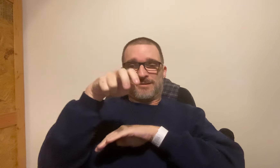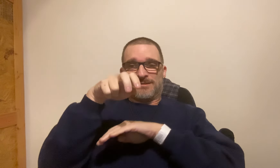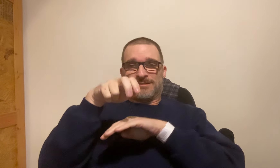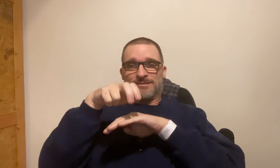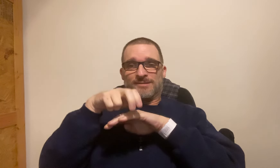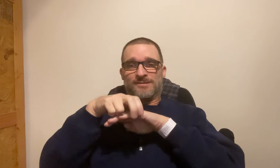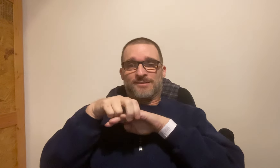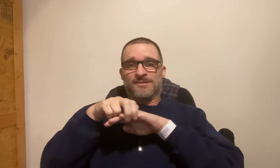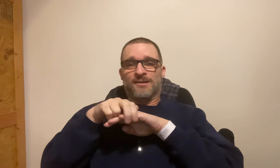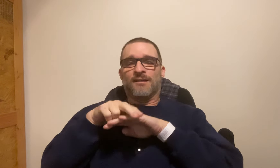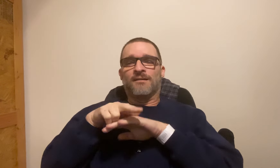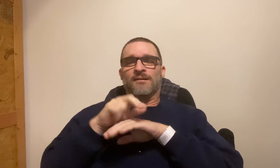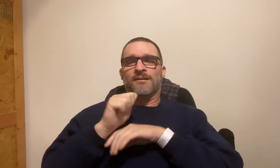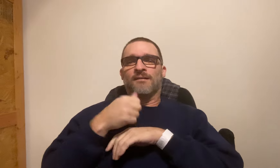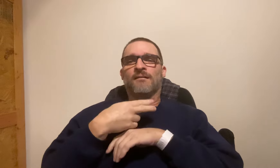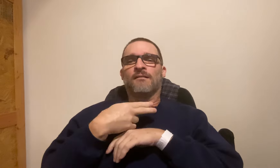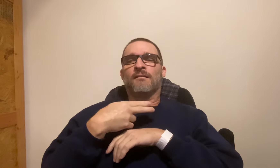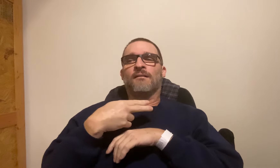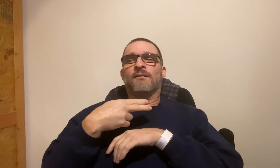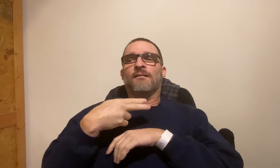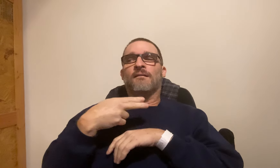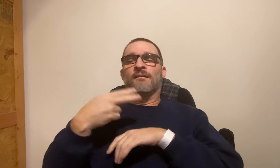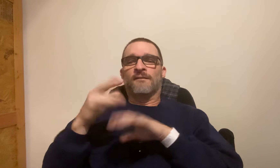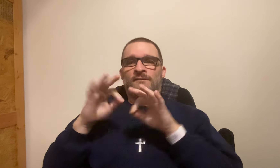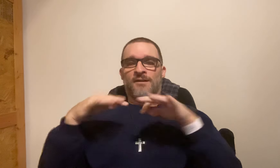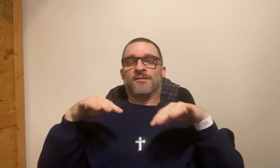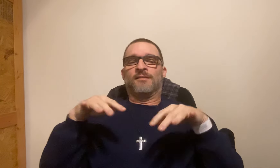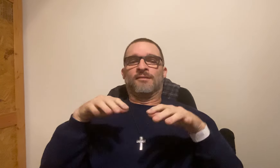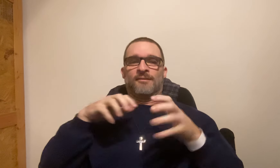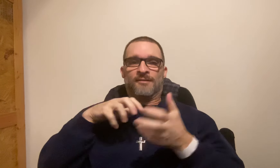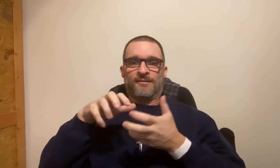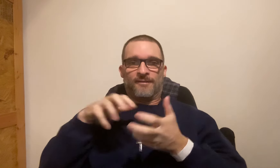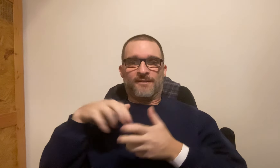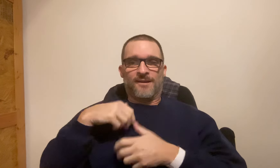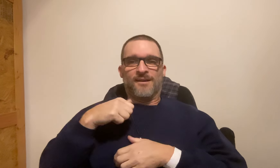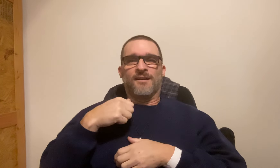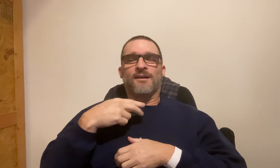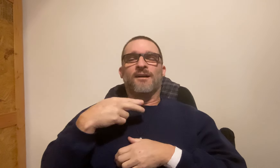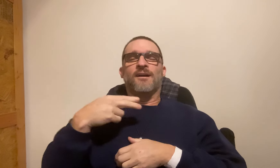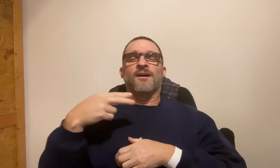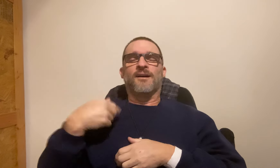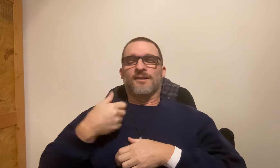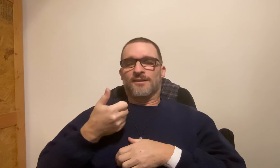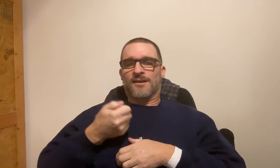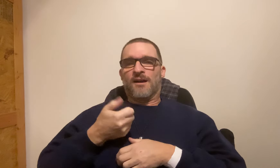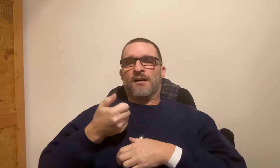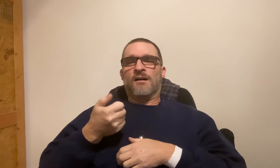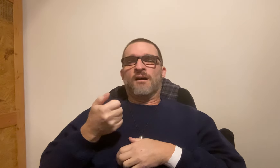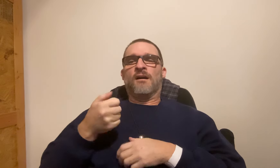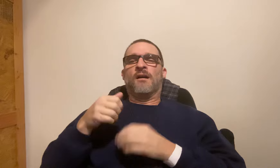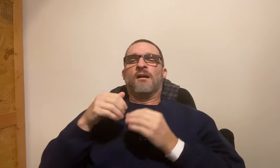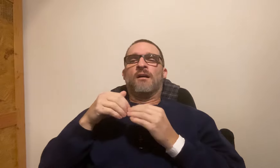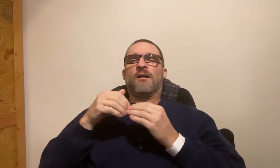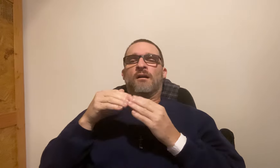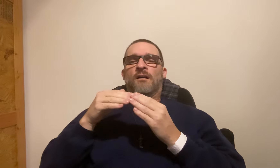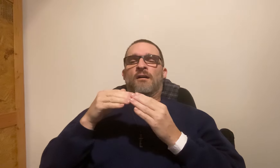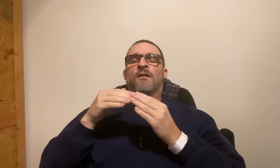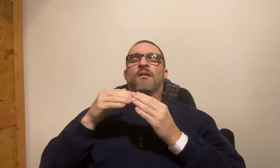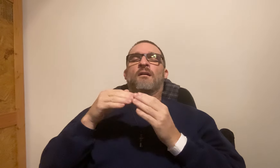Then I went to sit on the recliner. *AHHH* I had some relief. My family looked at me and laugh as I sighed with relief. I also had a remote to use with my recliner.